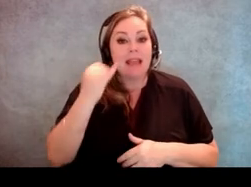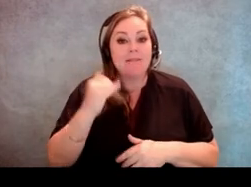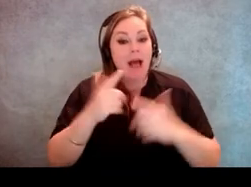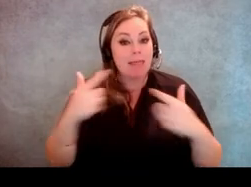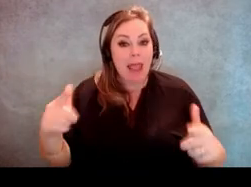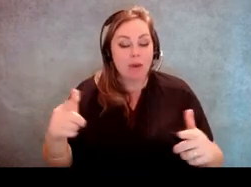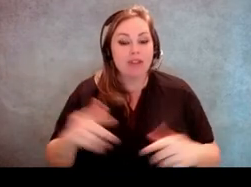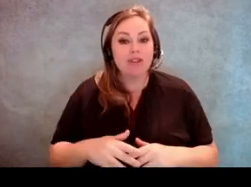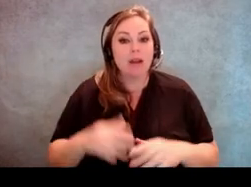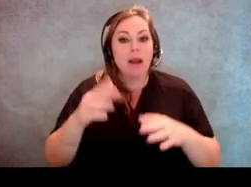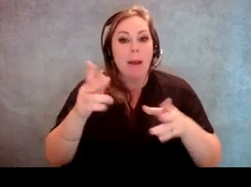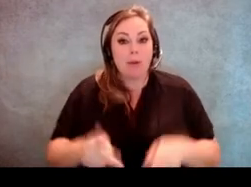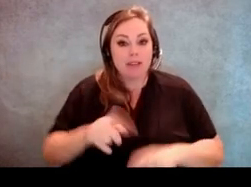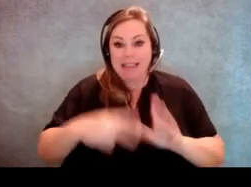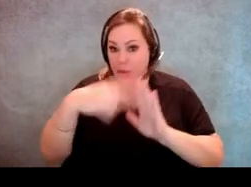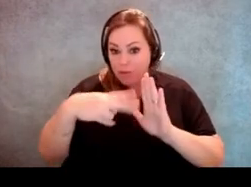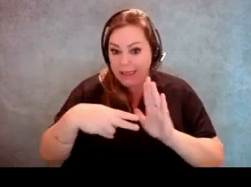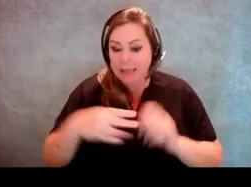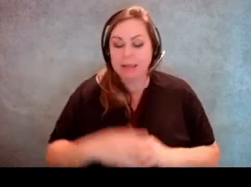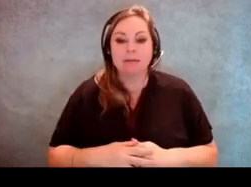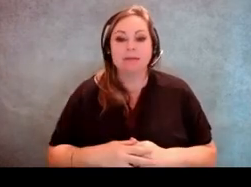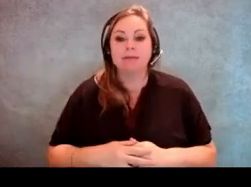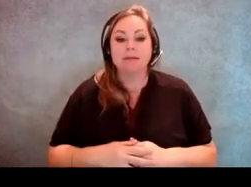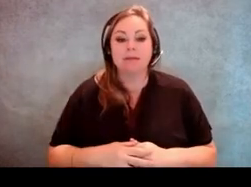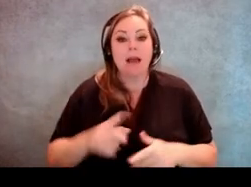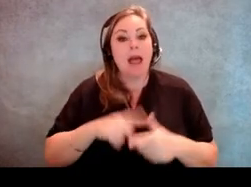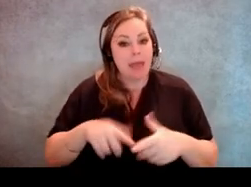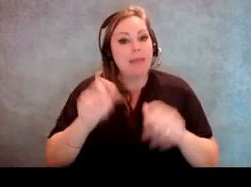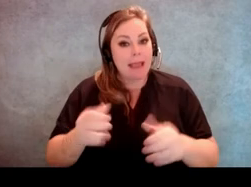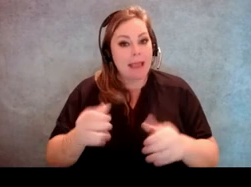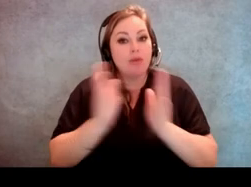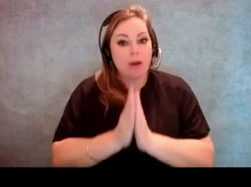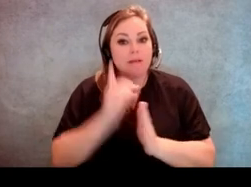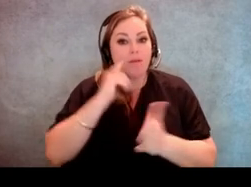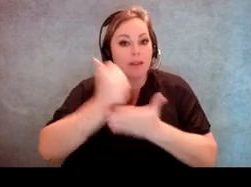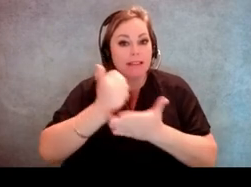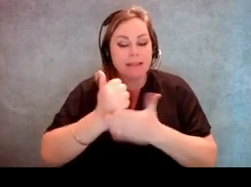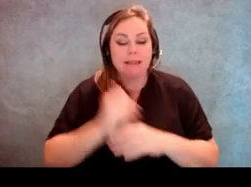that the individual cannot read, then they can request assistance for an interpreter.